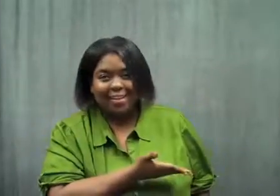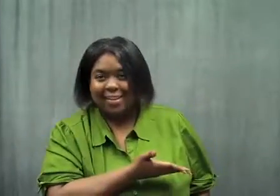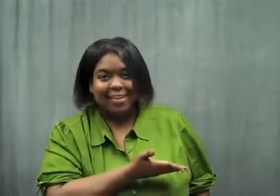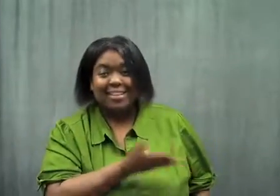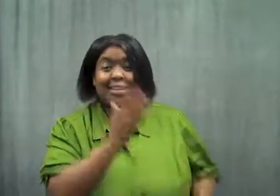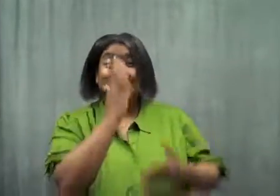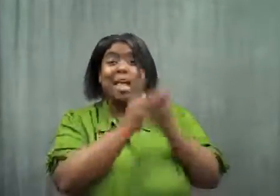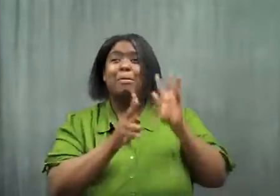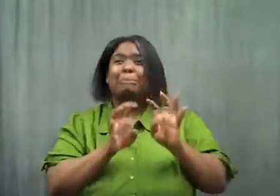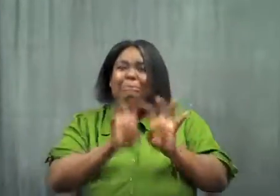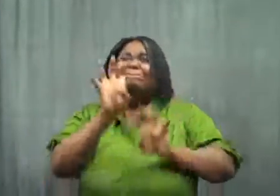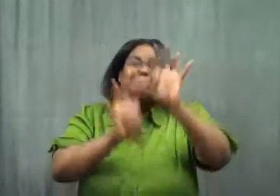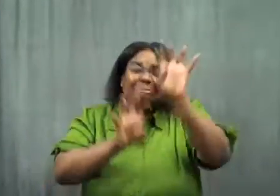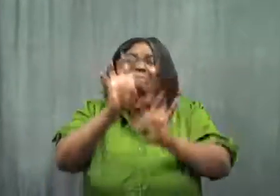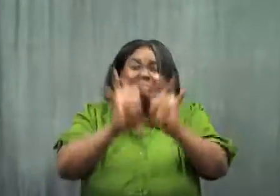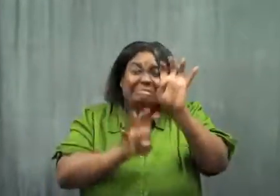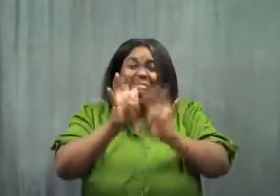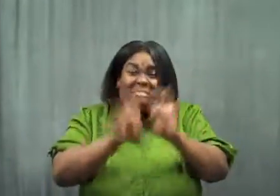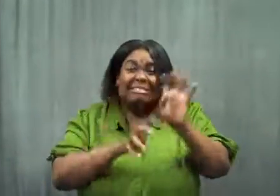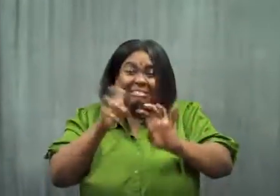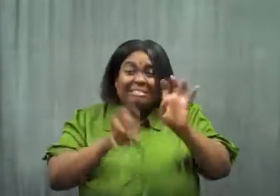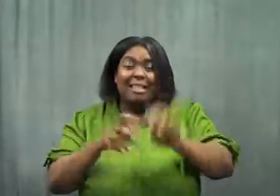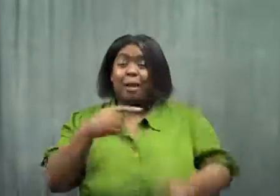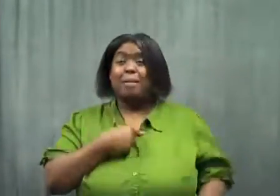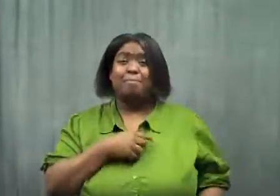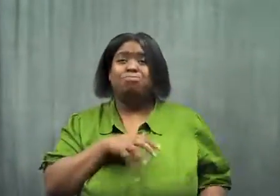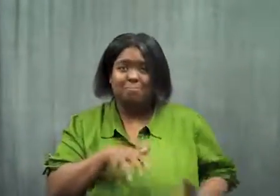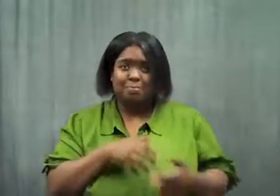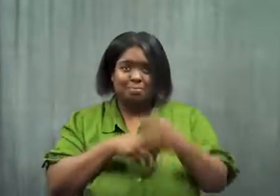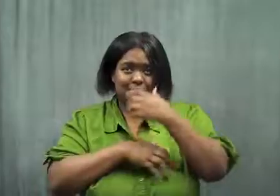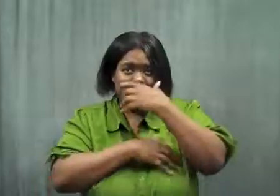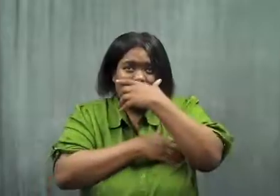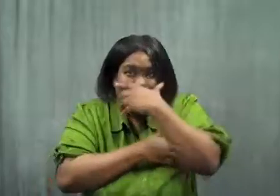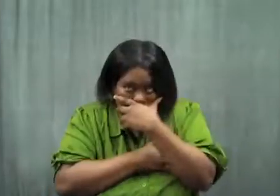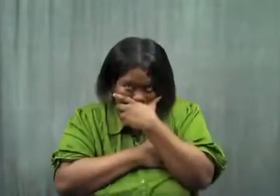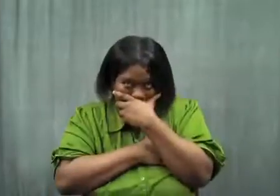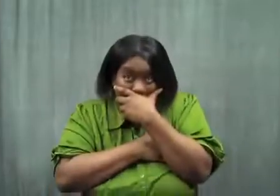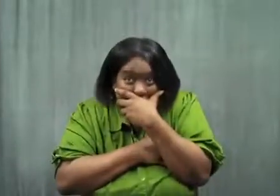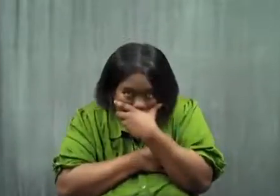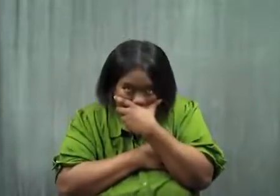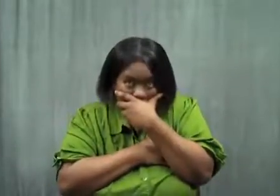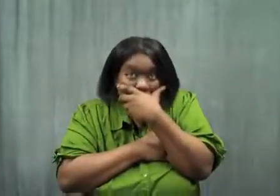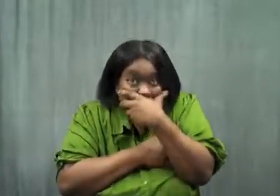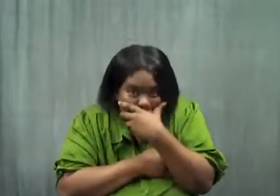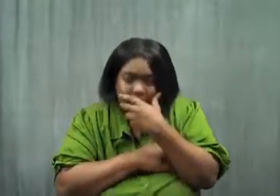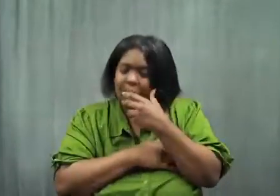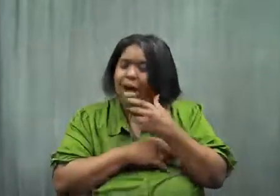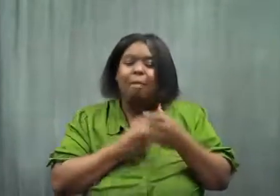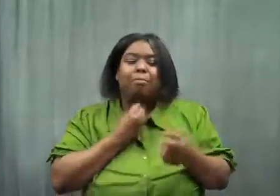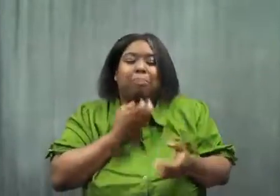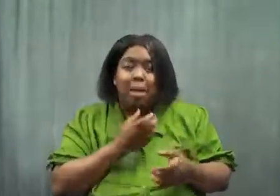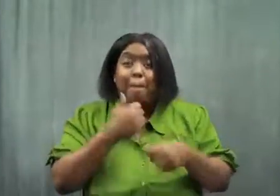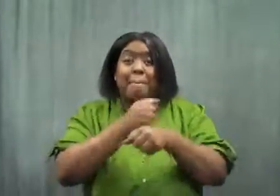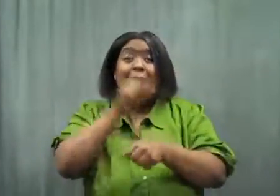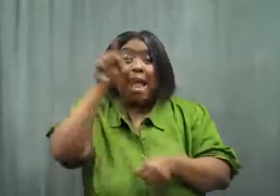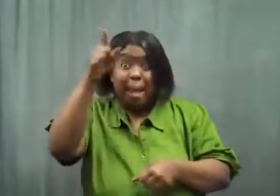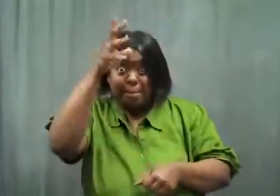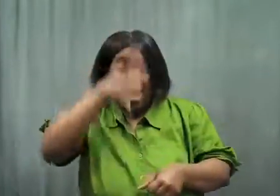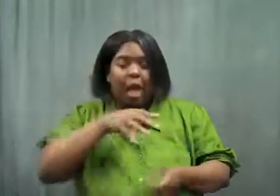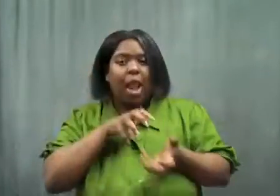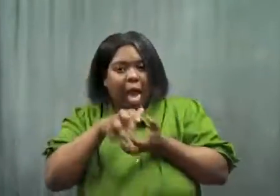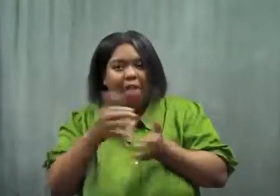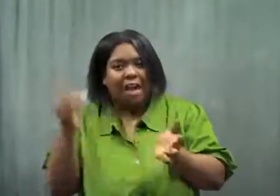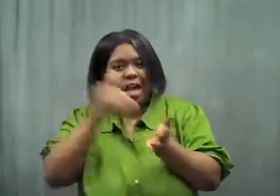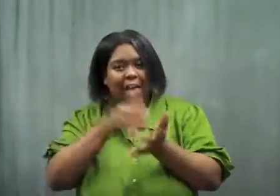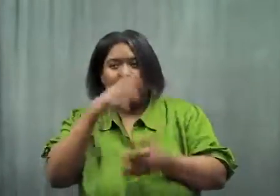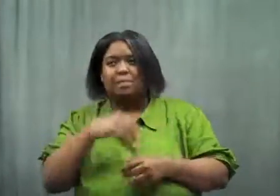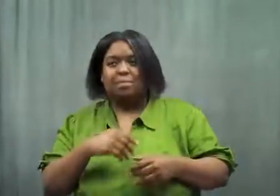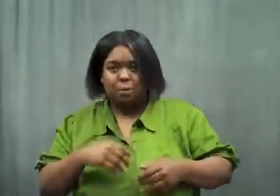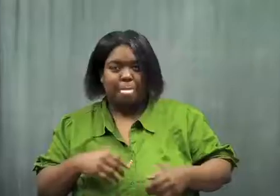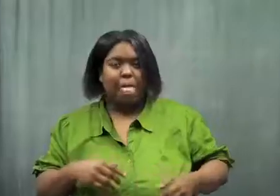Some in the audience laughed, and I did too. When I did, he would too.